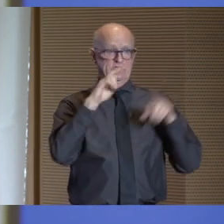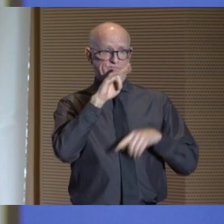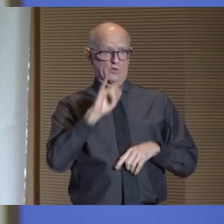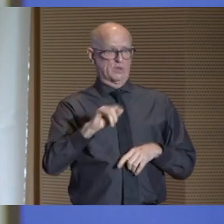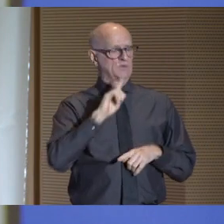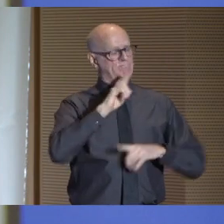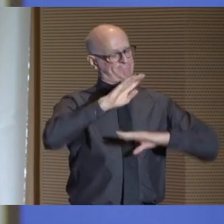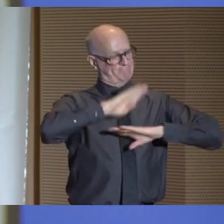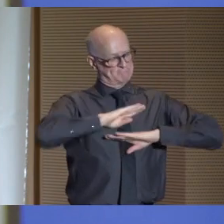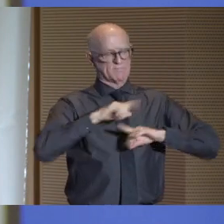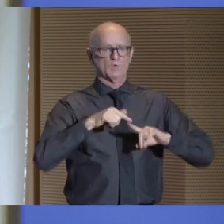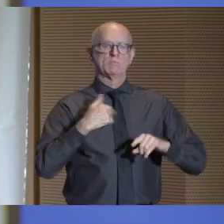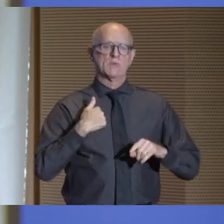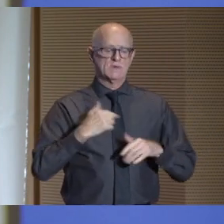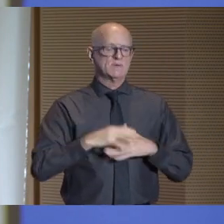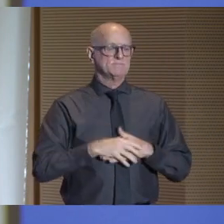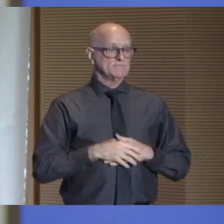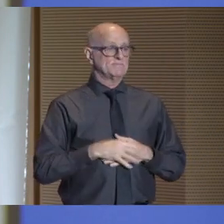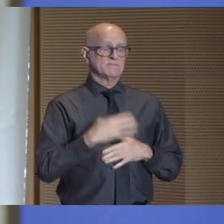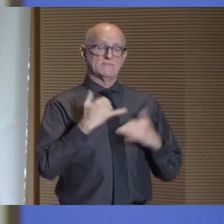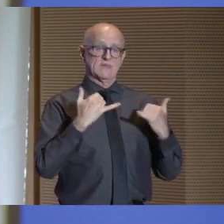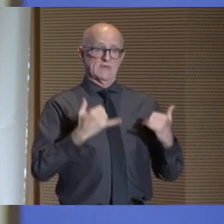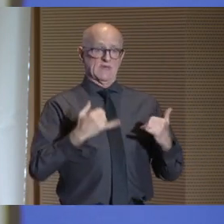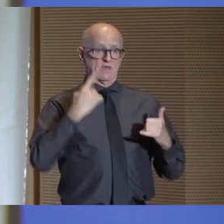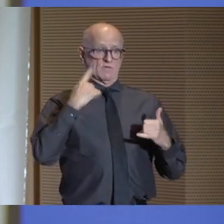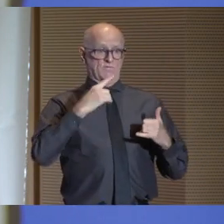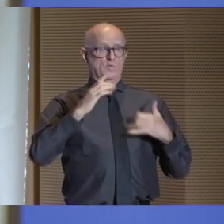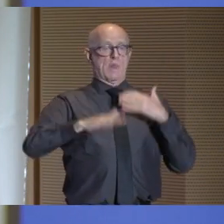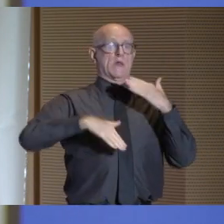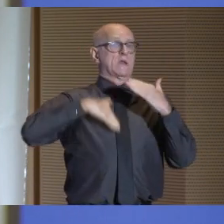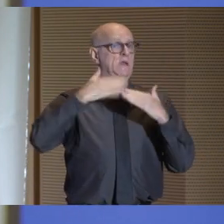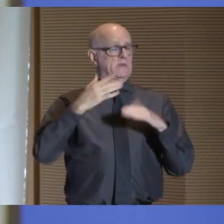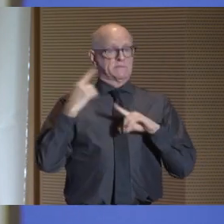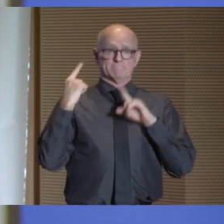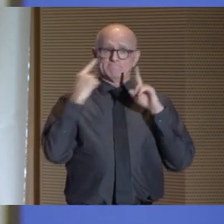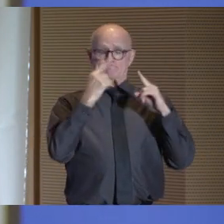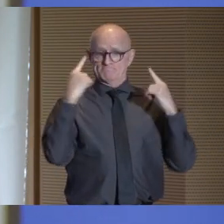it's so satisfying to me. And now for the next milestone.